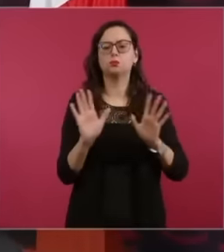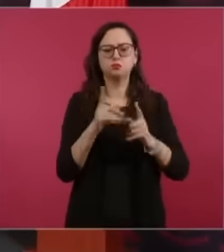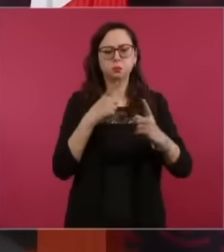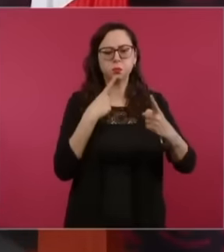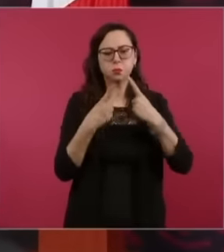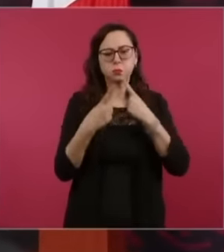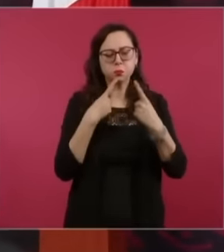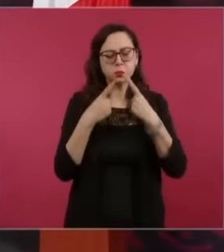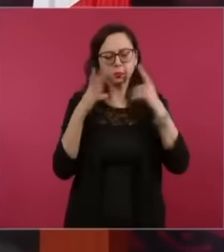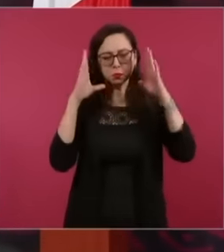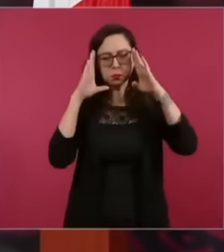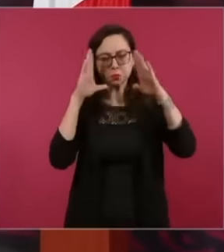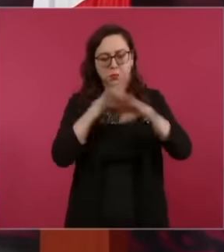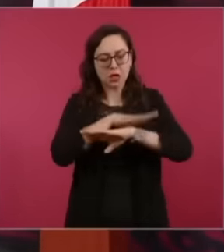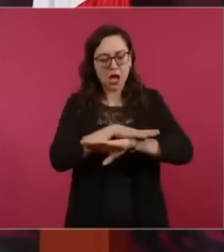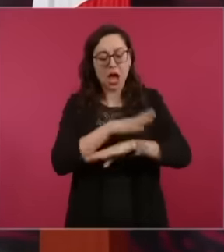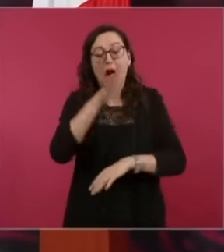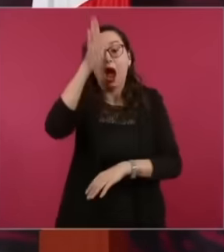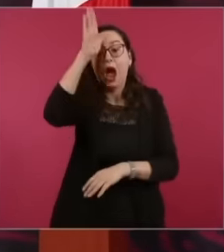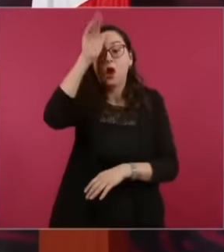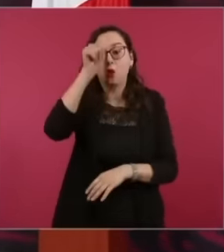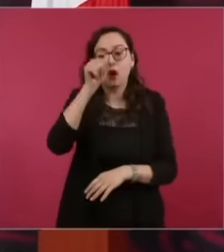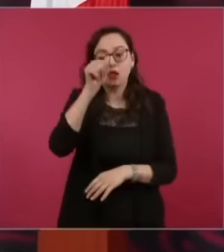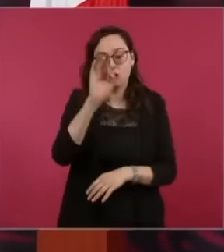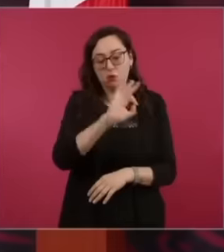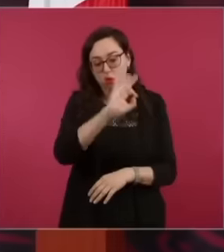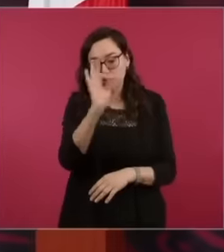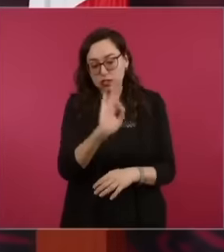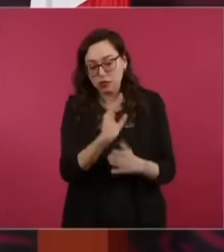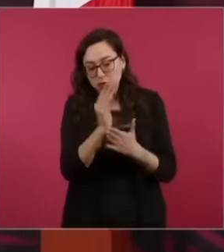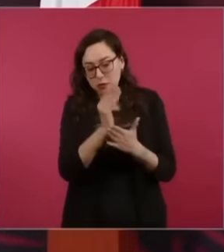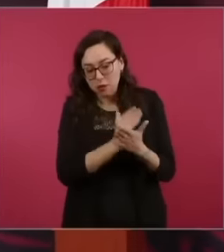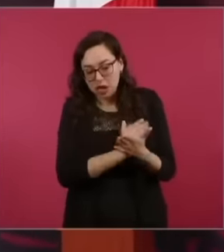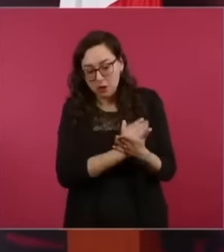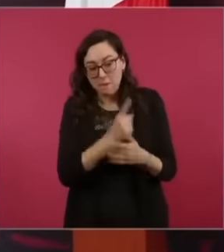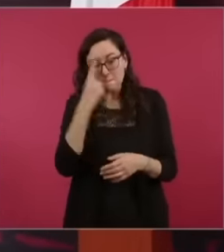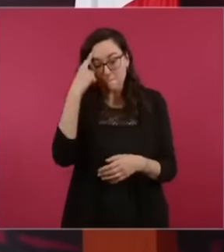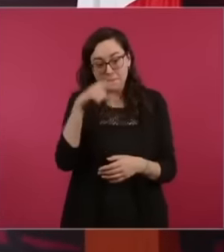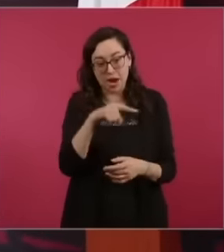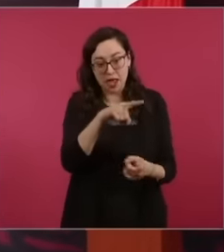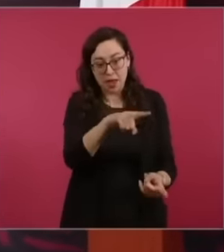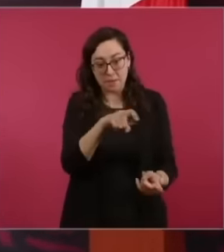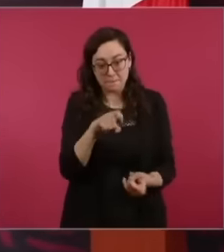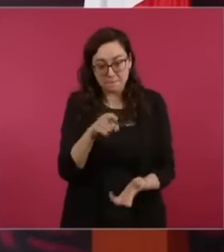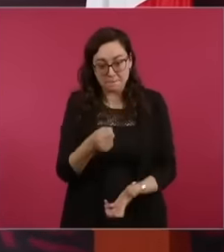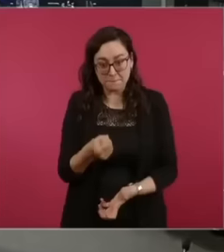as long as the public treasury benefits by taking advantage of the video that the businessman published